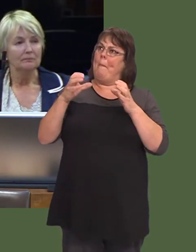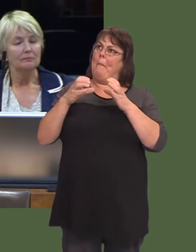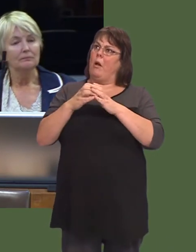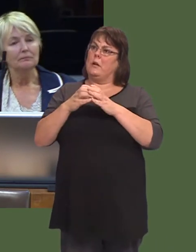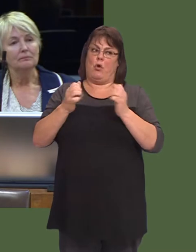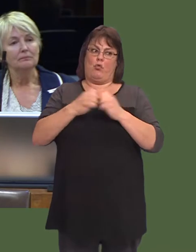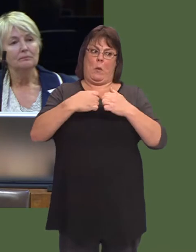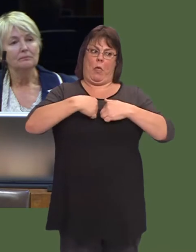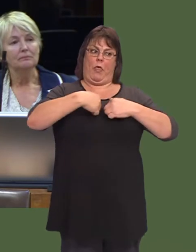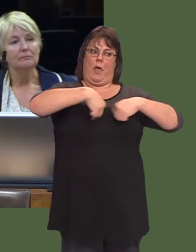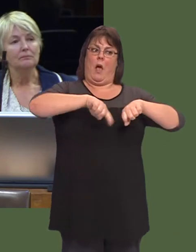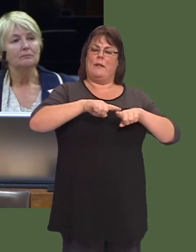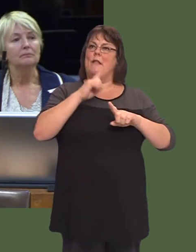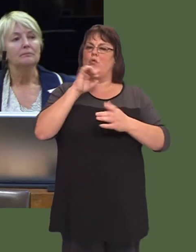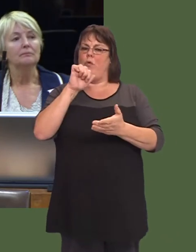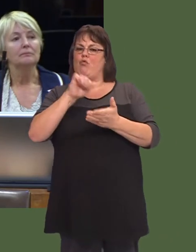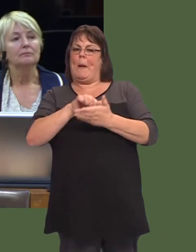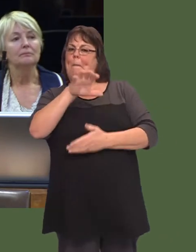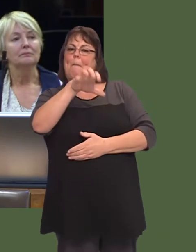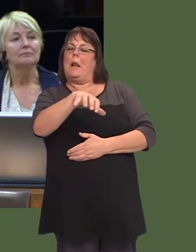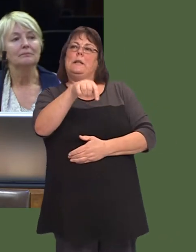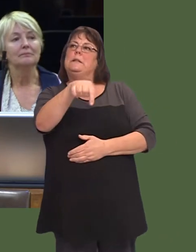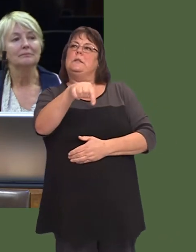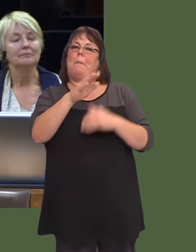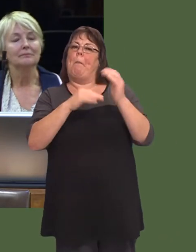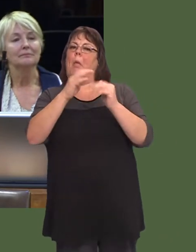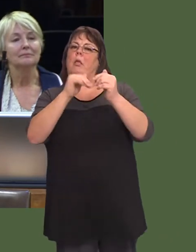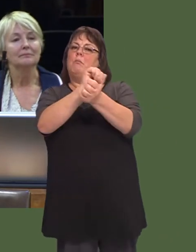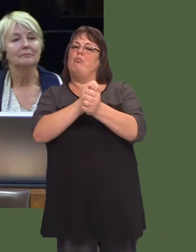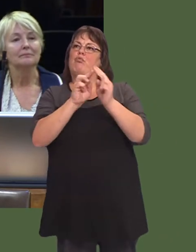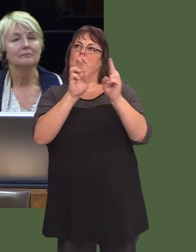who are in agreement with us that this is not the right site.